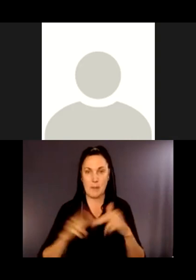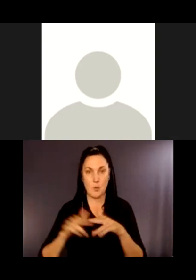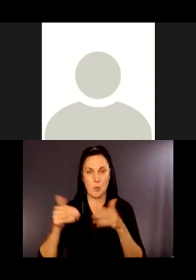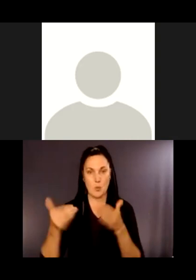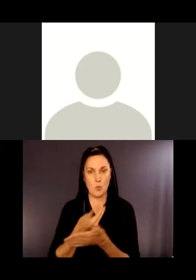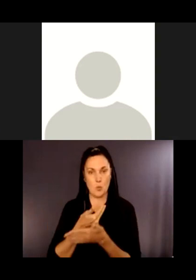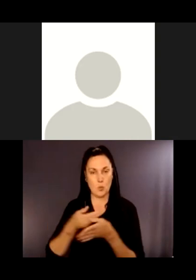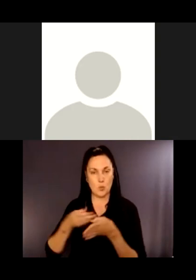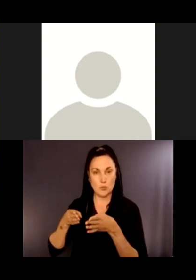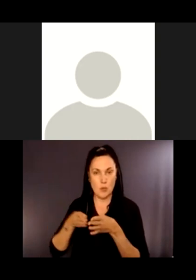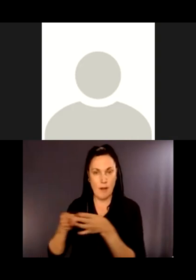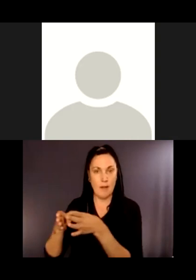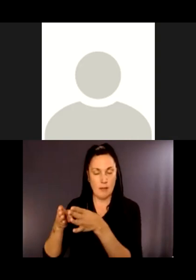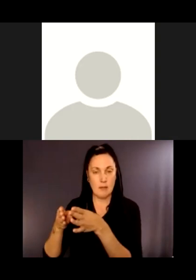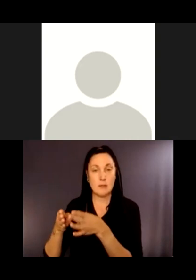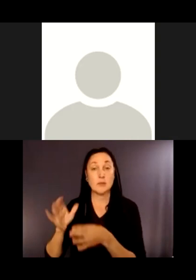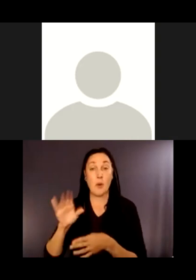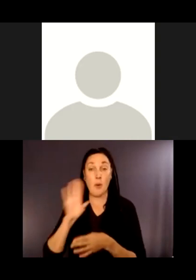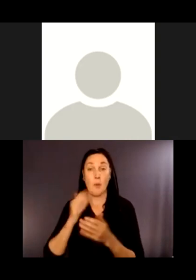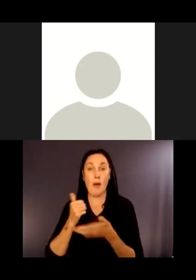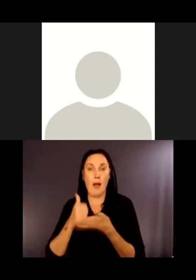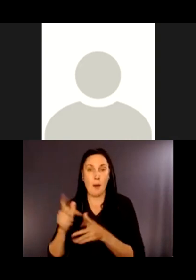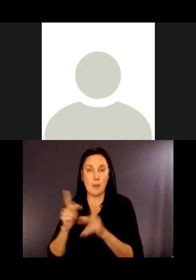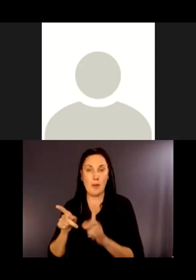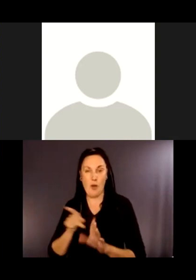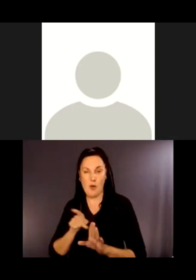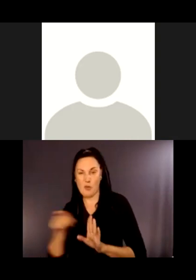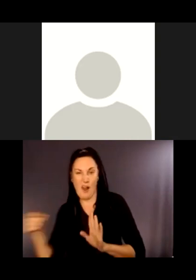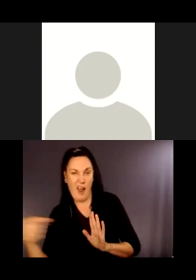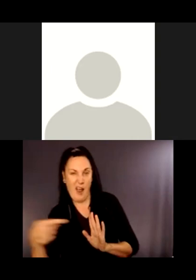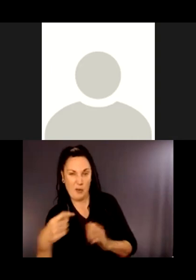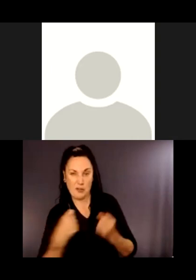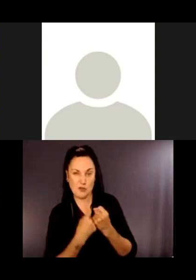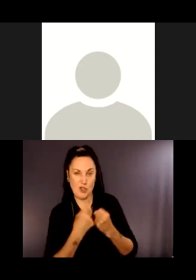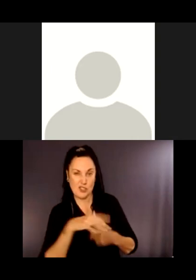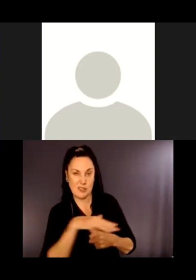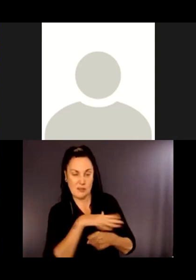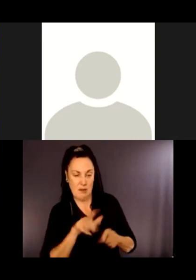It will help people get around the site, plus it's a win for us. It supports youth employment.